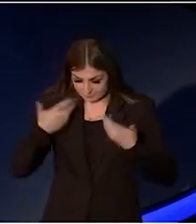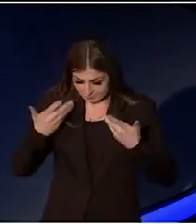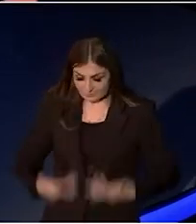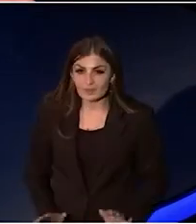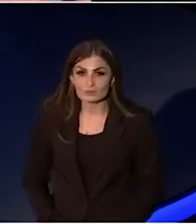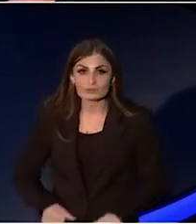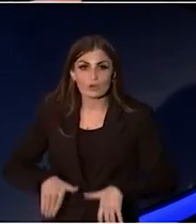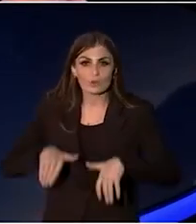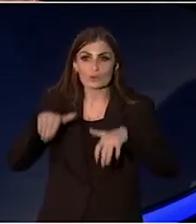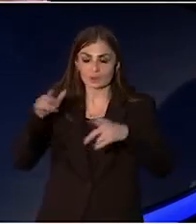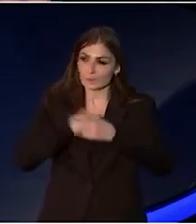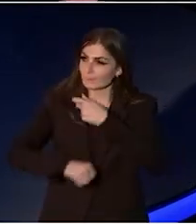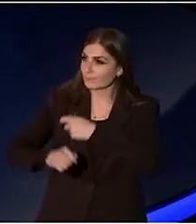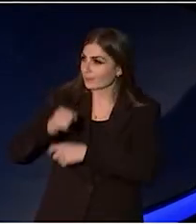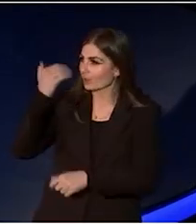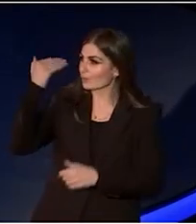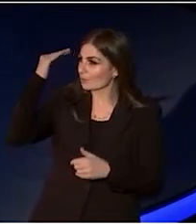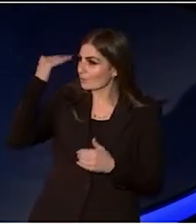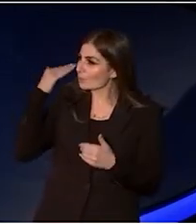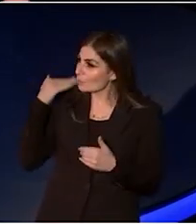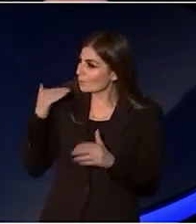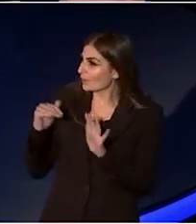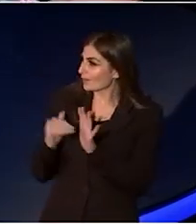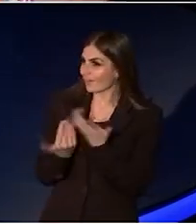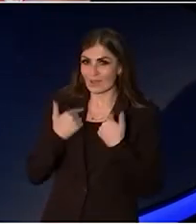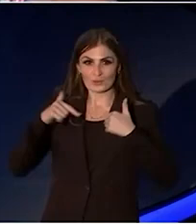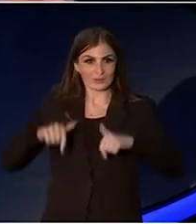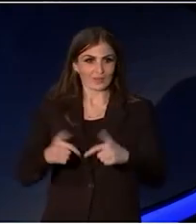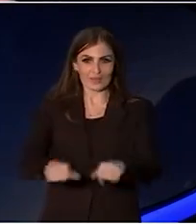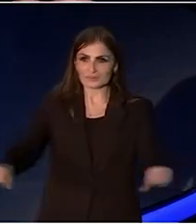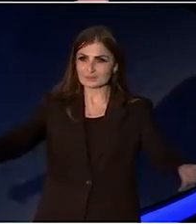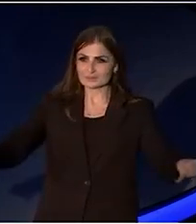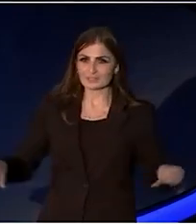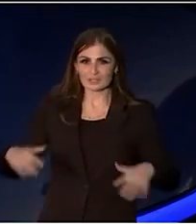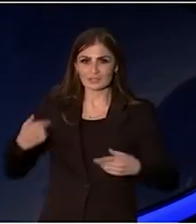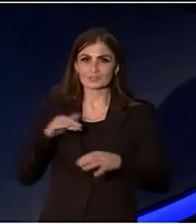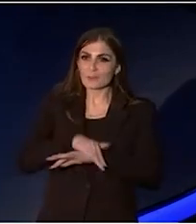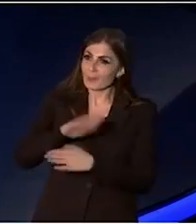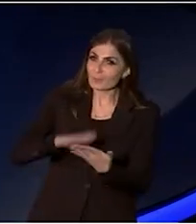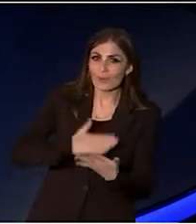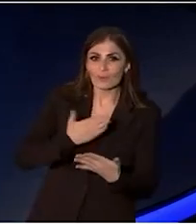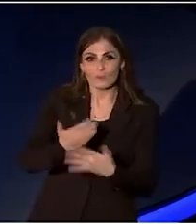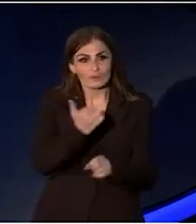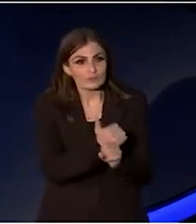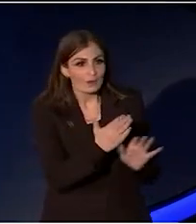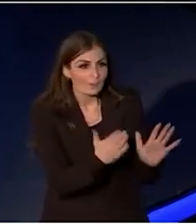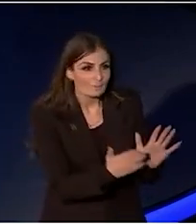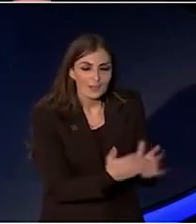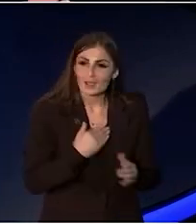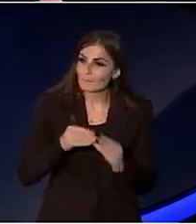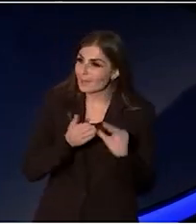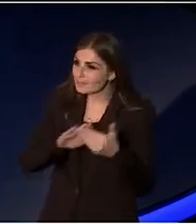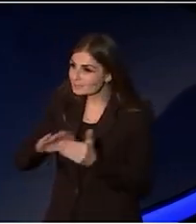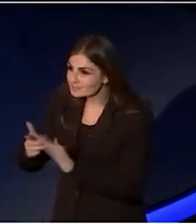into the woman that stands on stages, performing poems about her grandma and Bankstown and love and revolution,